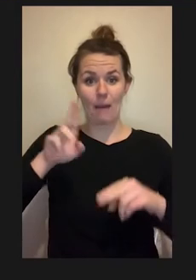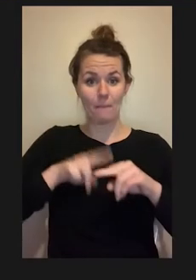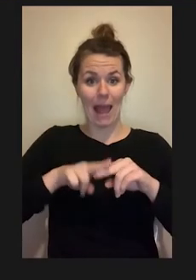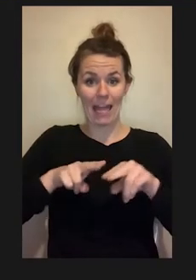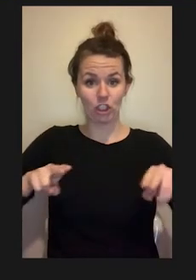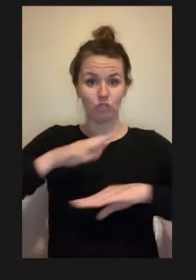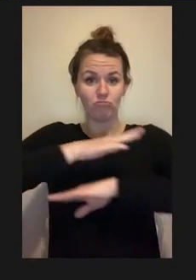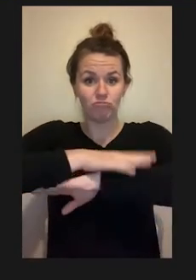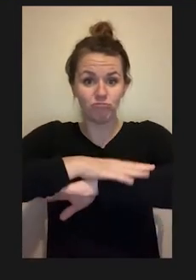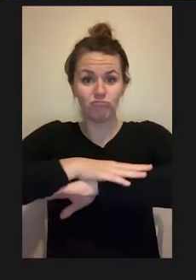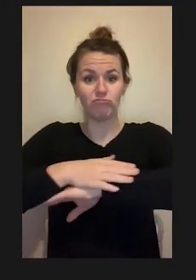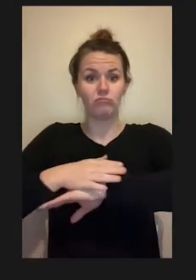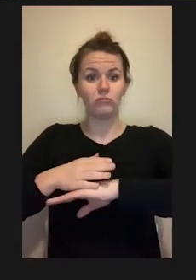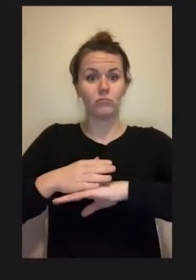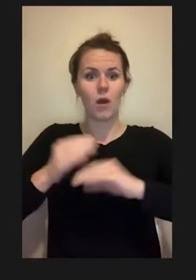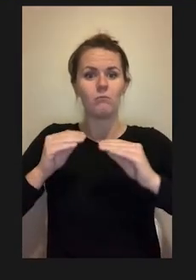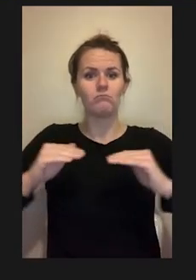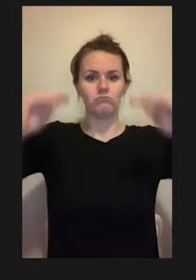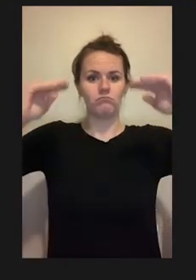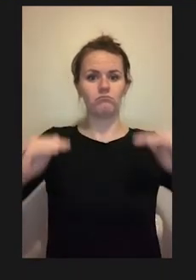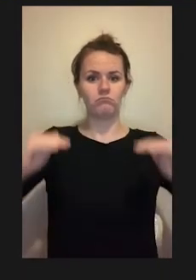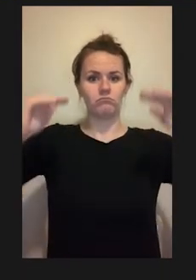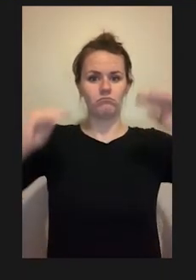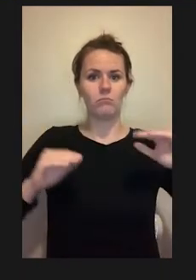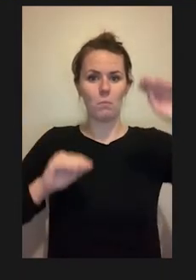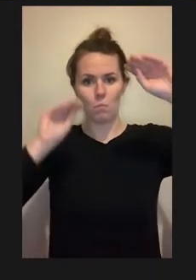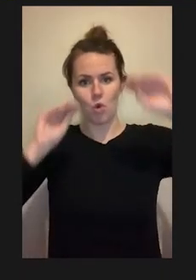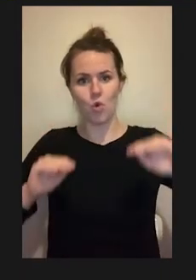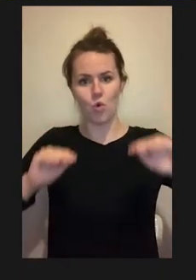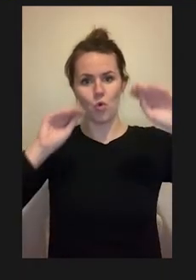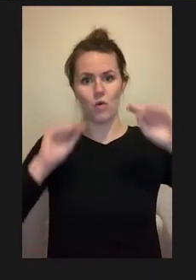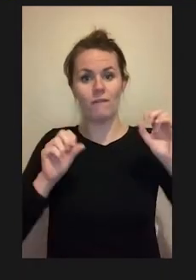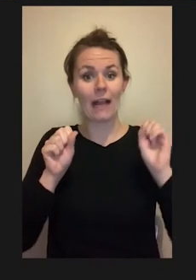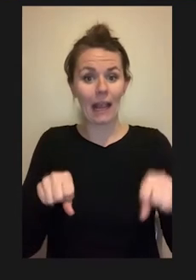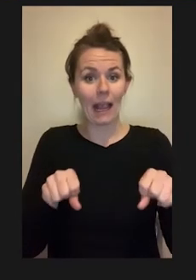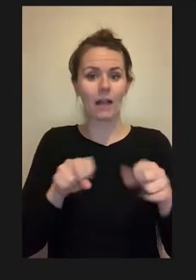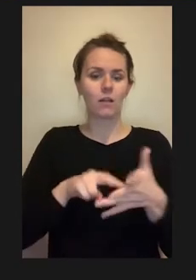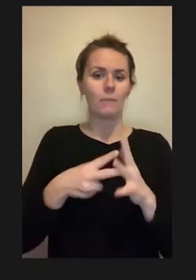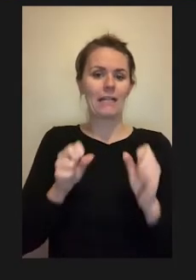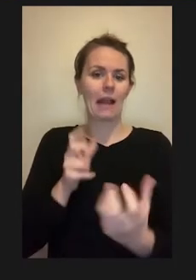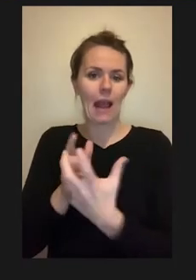so that it could accommodate wheelchair users, those wanting to stand, those seated on stools.